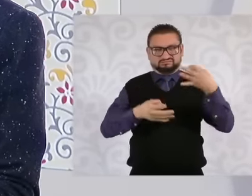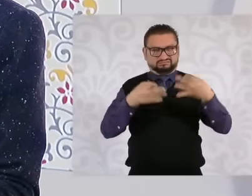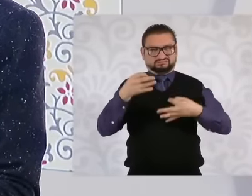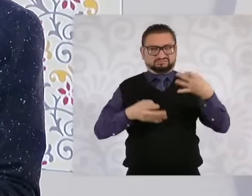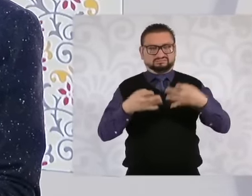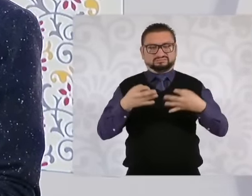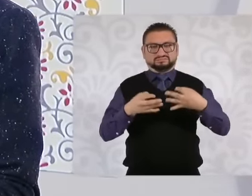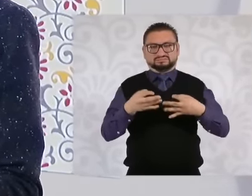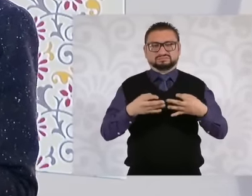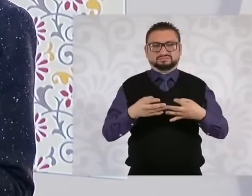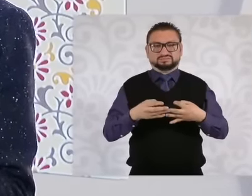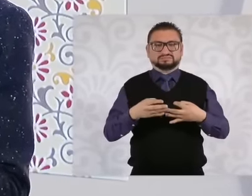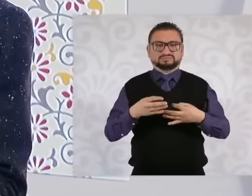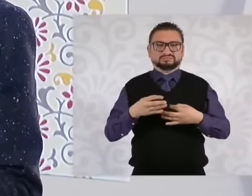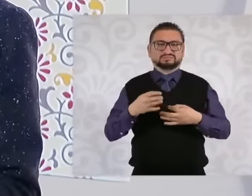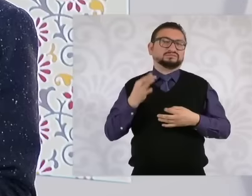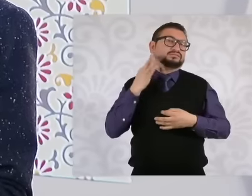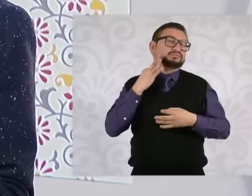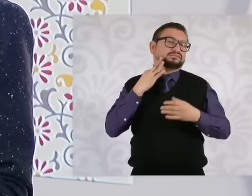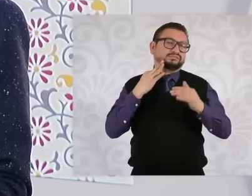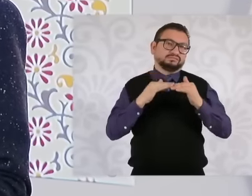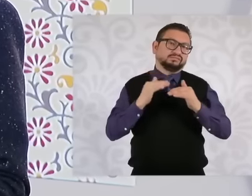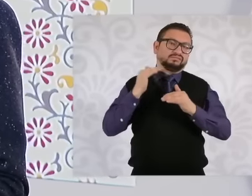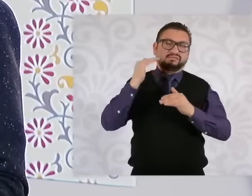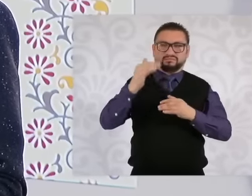is, the United States Prosecutor's Office and a United States